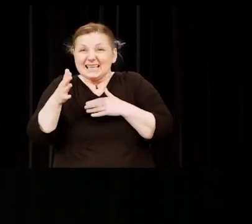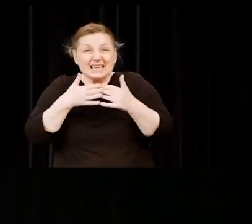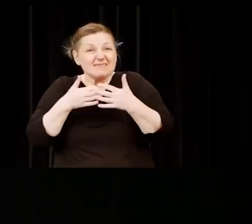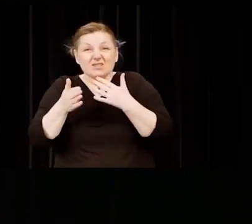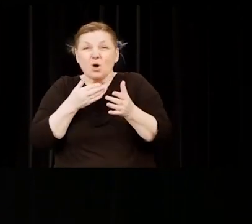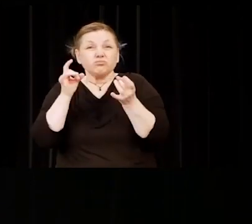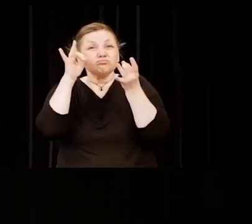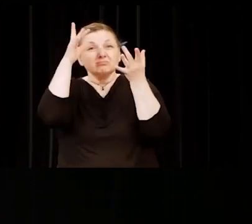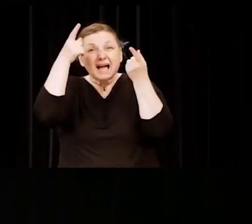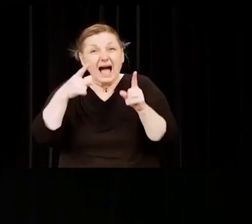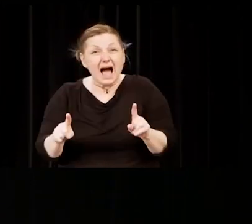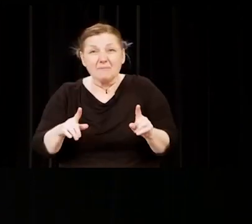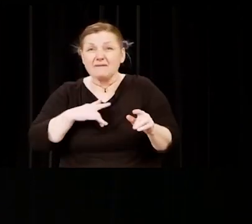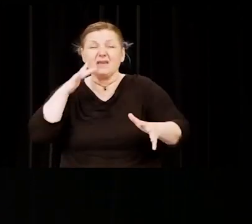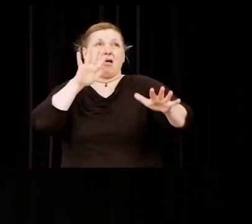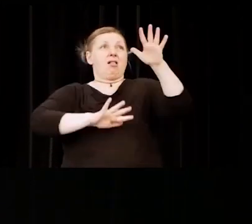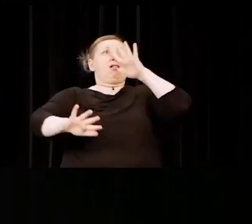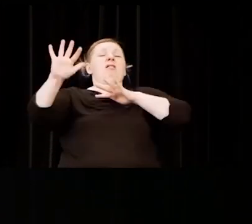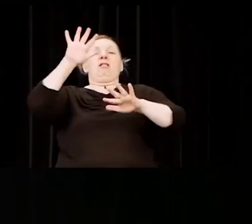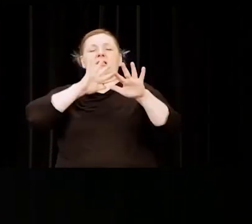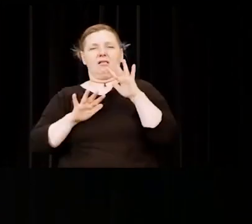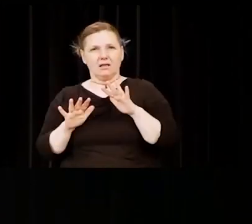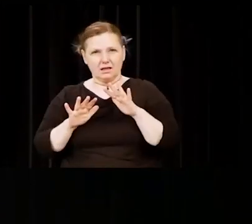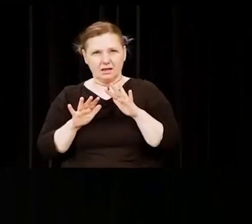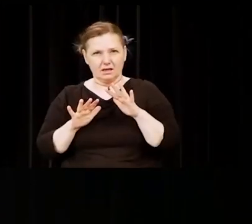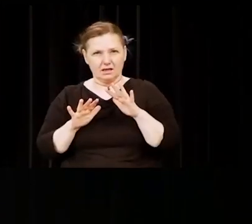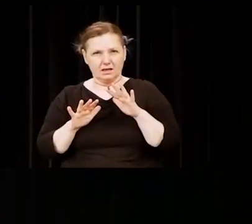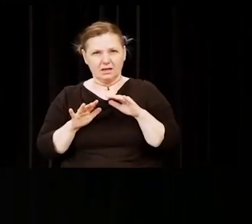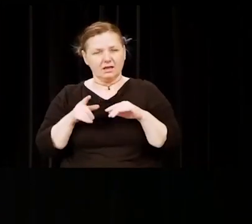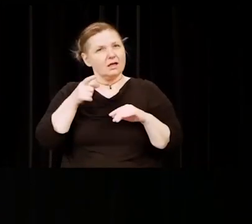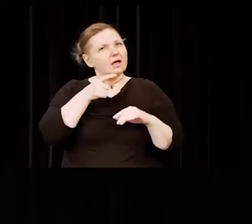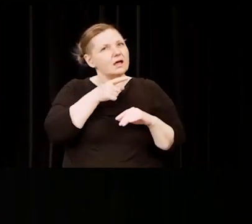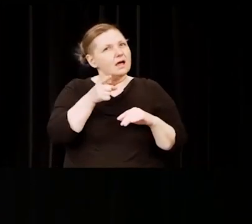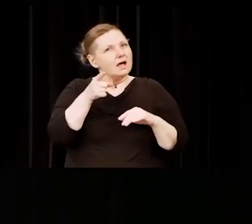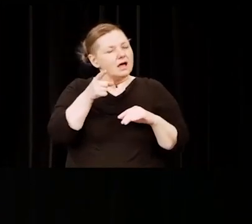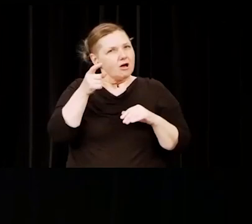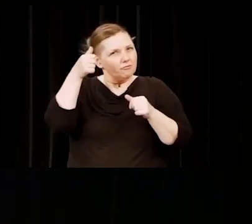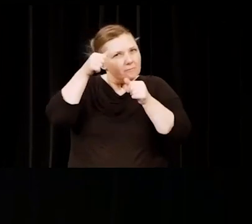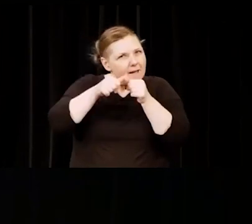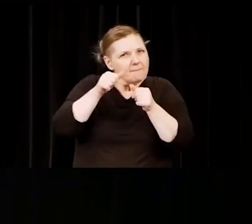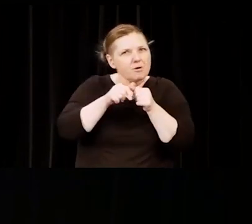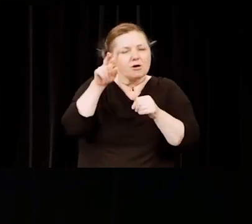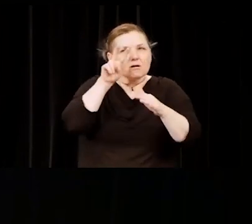to presume and to expect the very best of others... and to not only remember